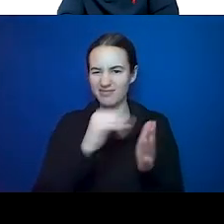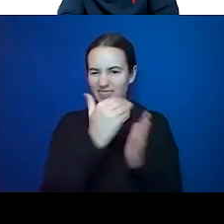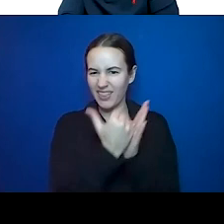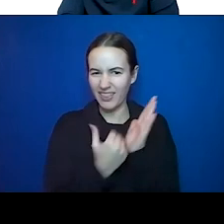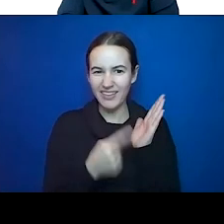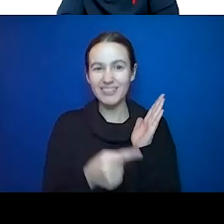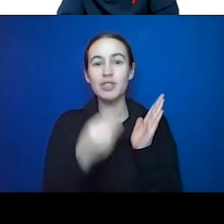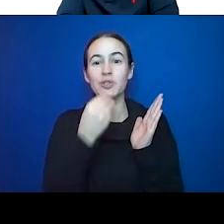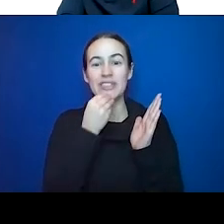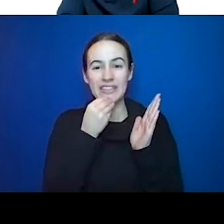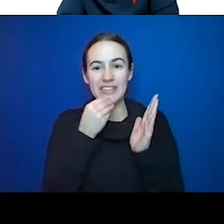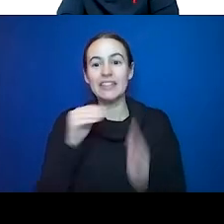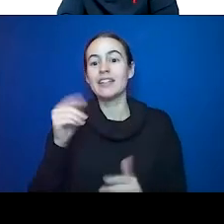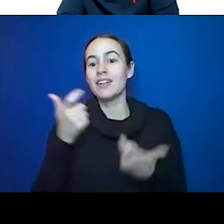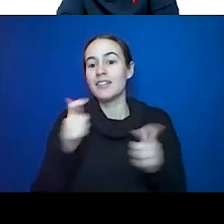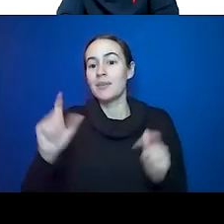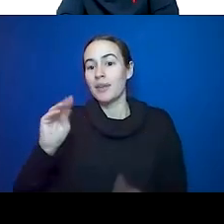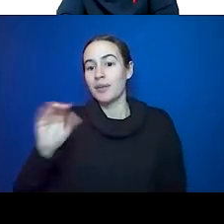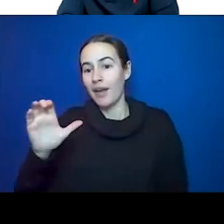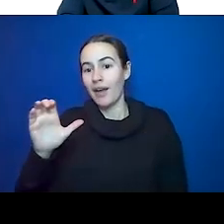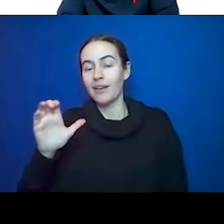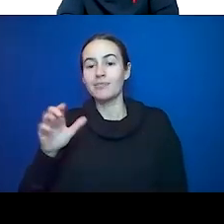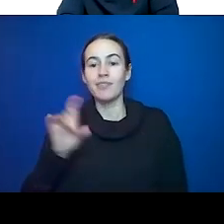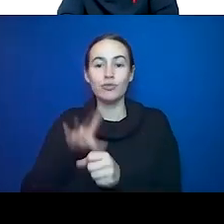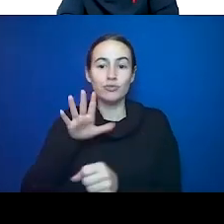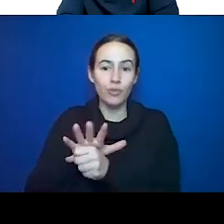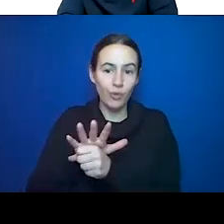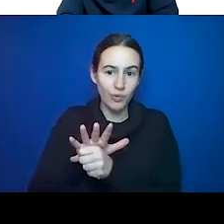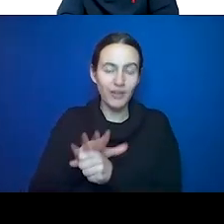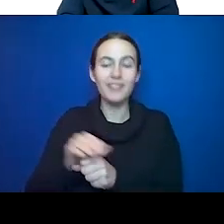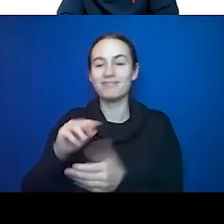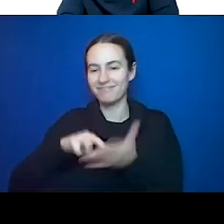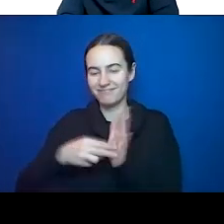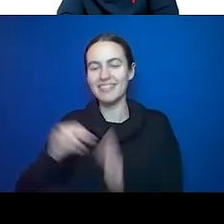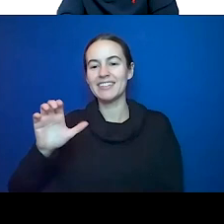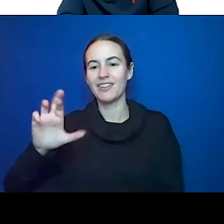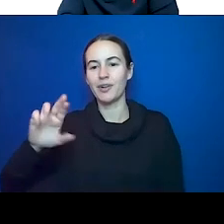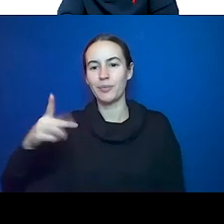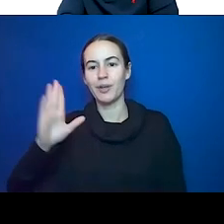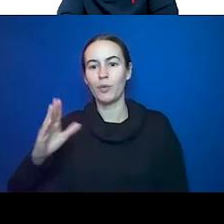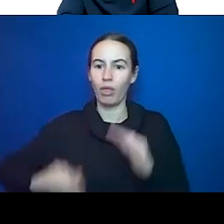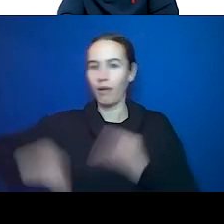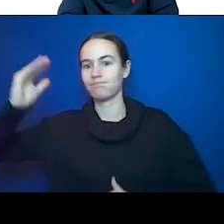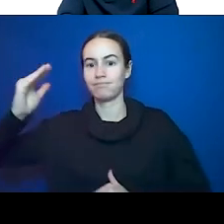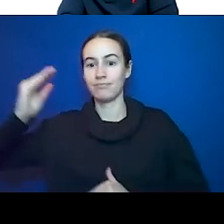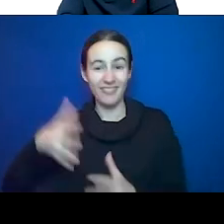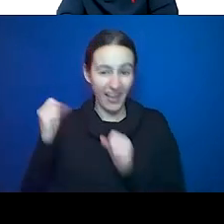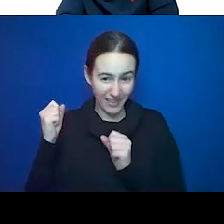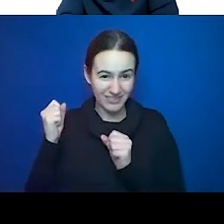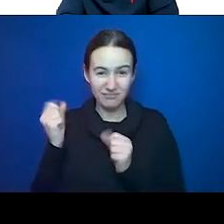and a coke, your CRP is going up. It's going up pretty fast too. Sometimes within a few hours. We do testing of the